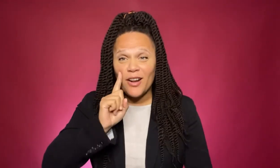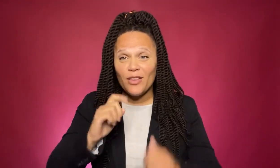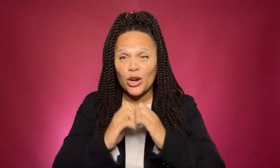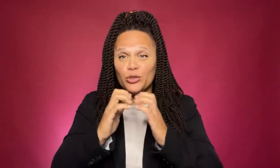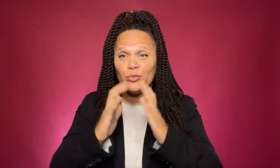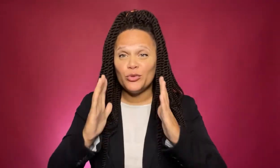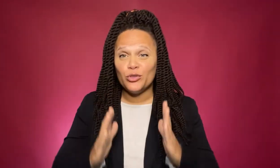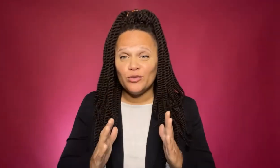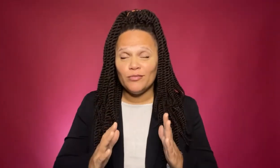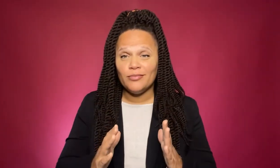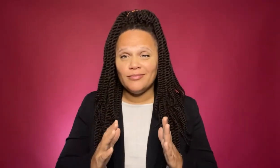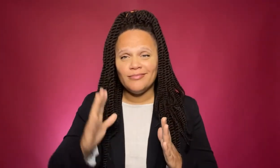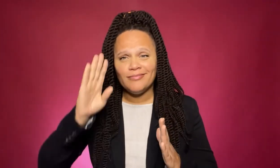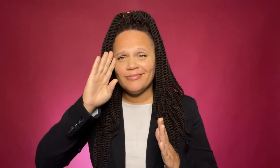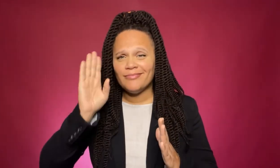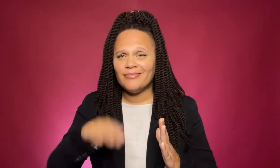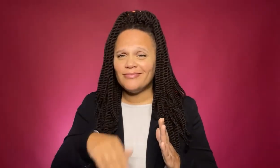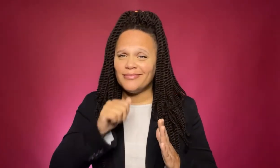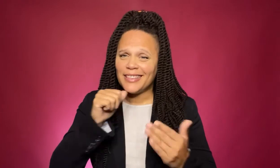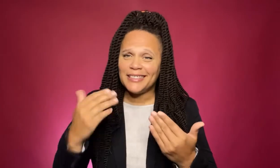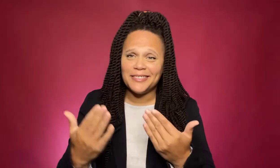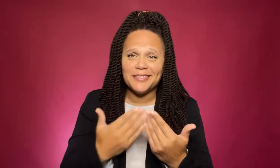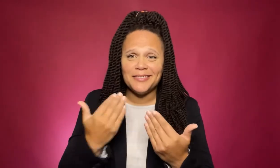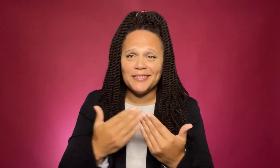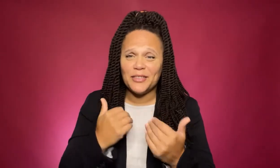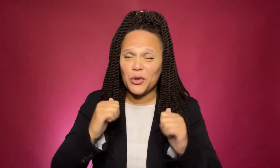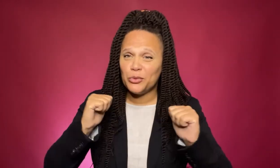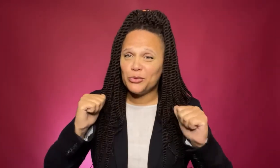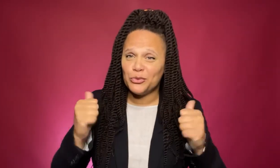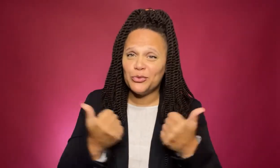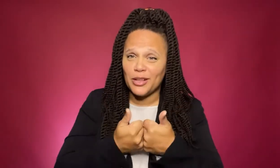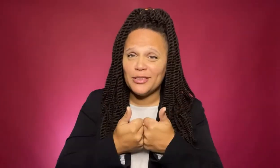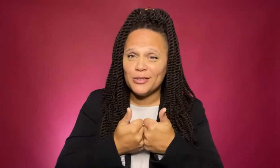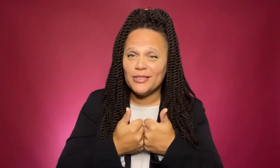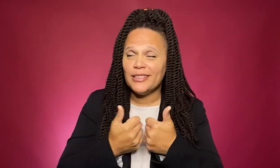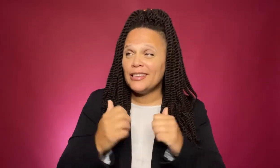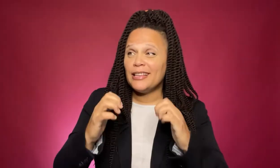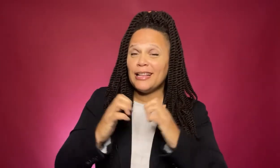Being a Deaf entrepreneur isn’t easy. It’s a challenge.